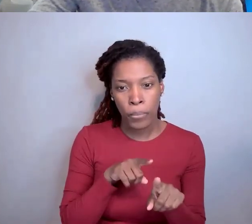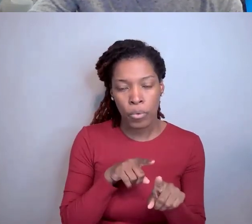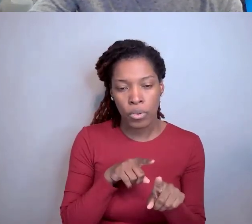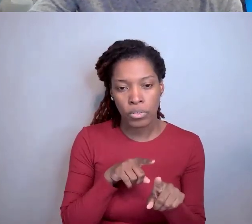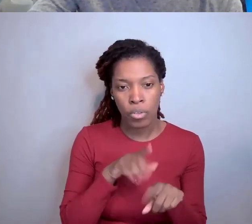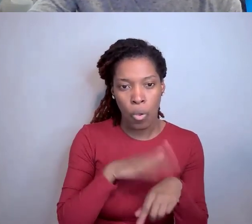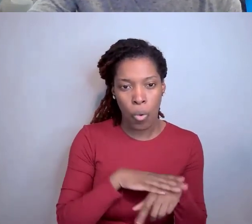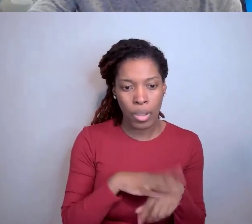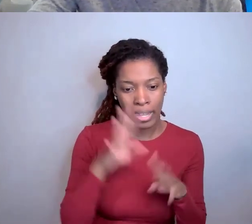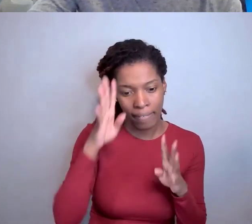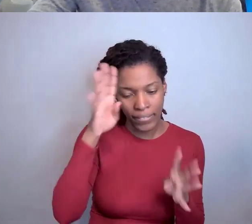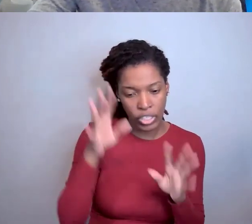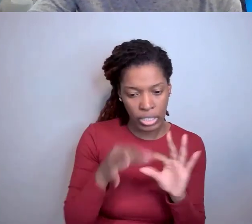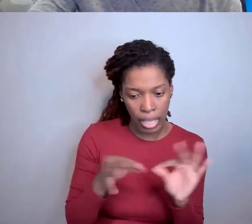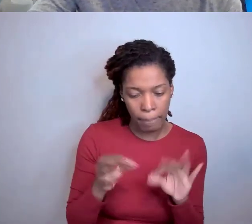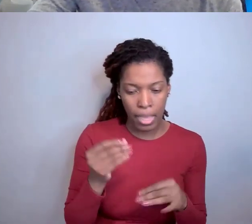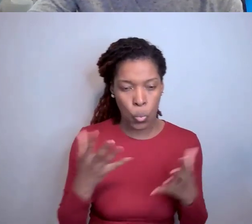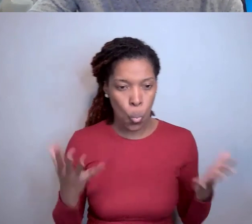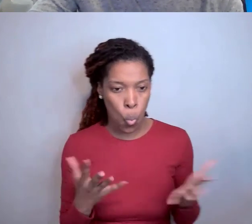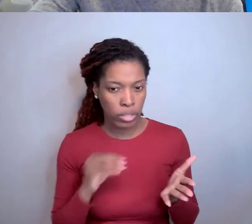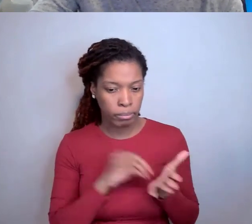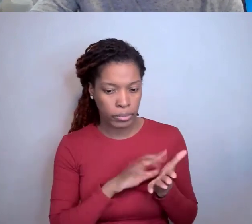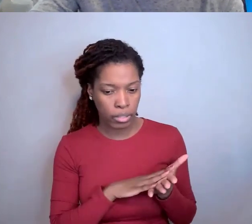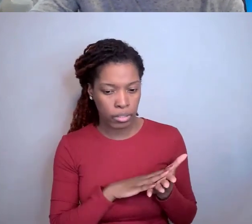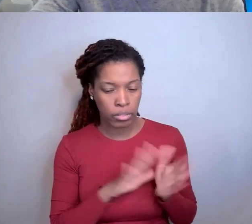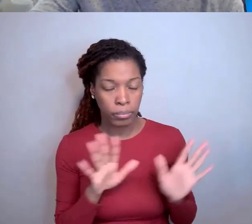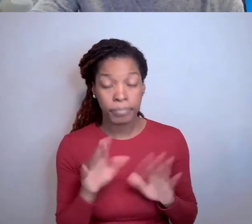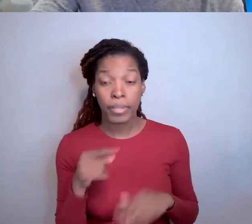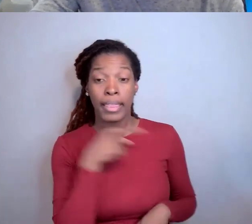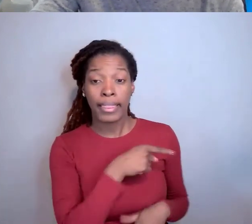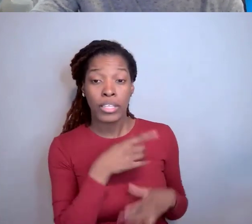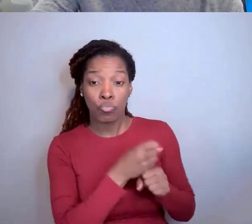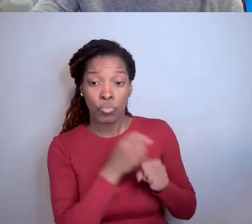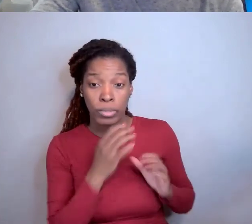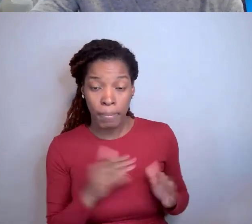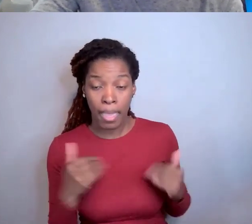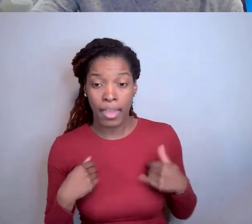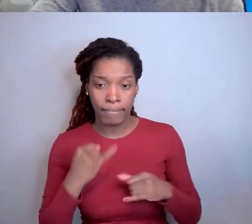So this recipient had a final invention statement due as part of closeout.